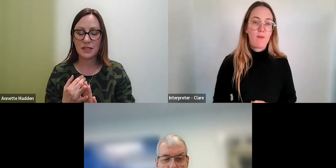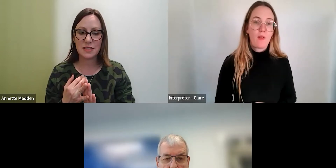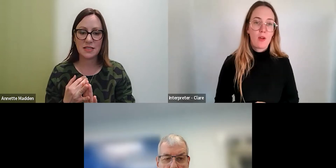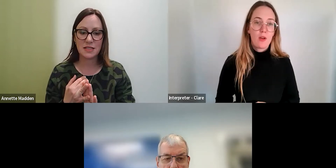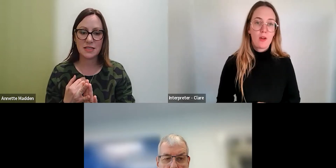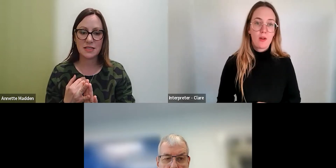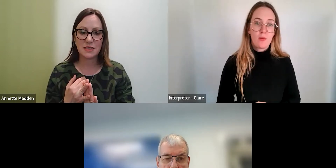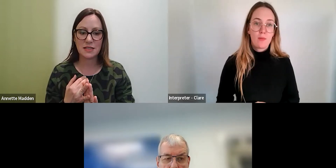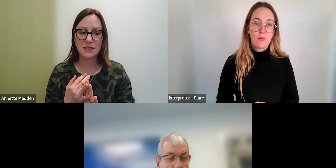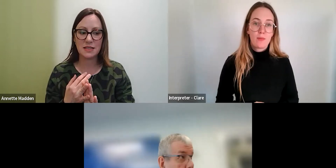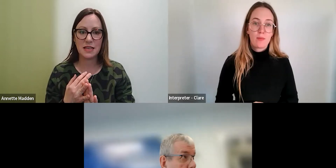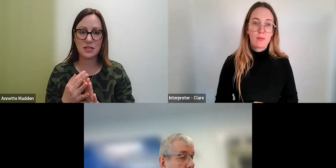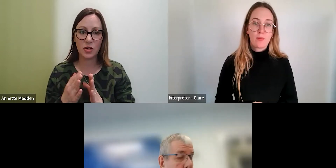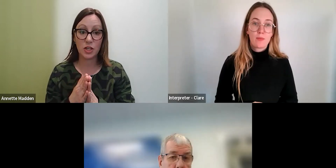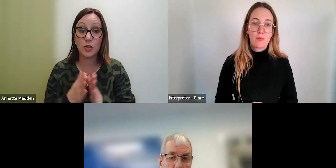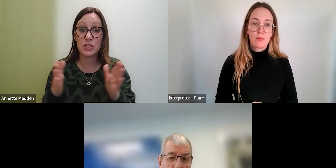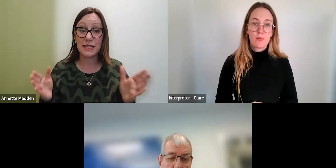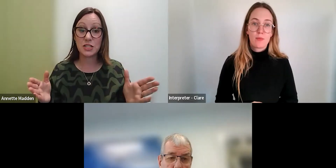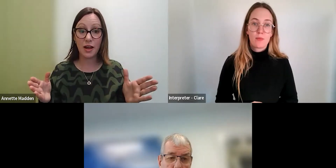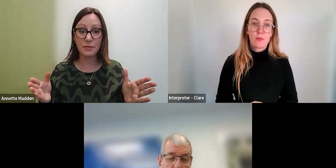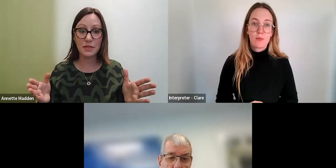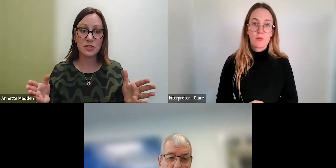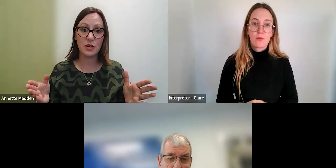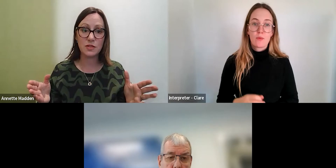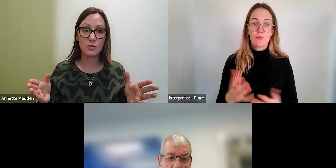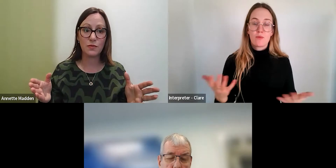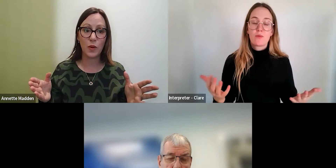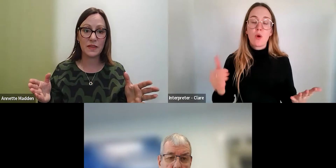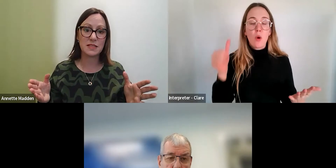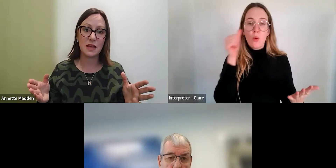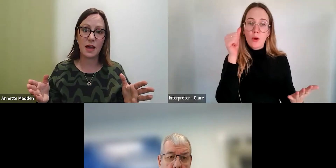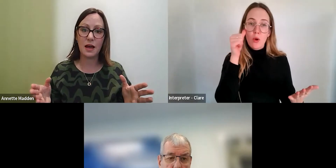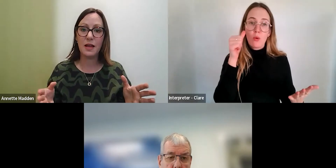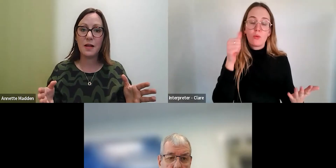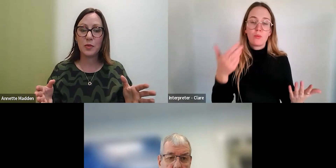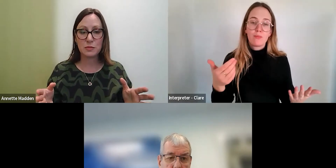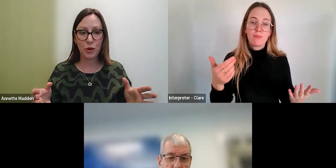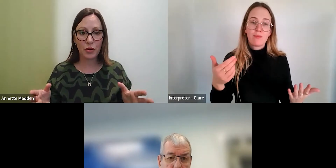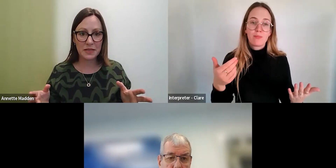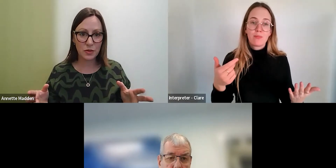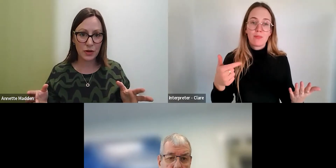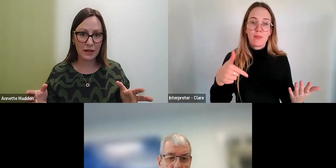know, there's not a huge lead time in terms of when this program has gone out